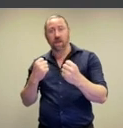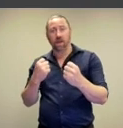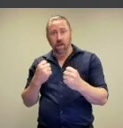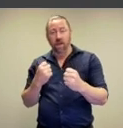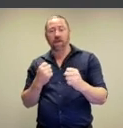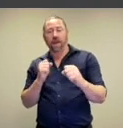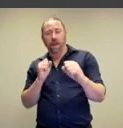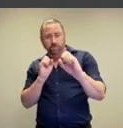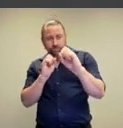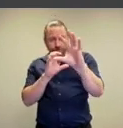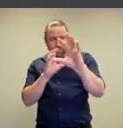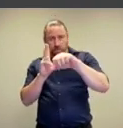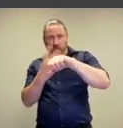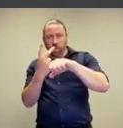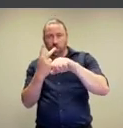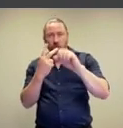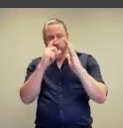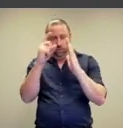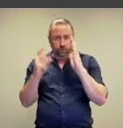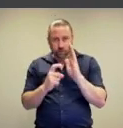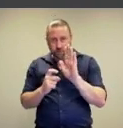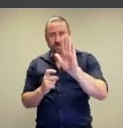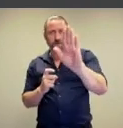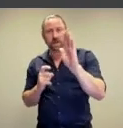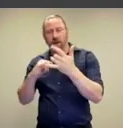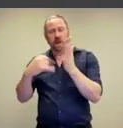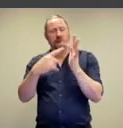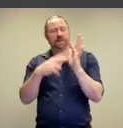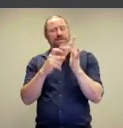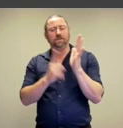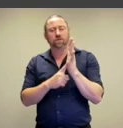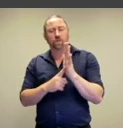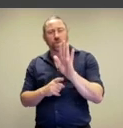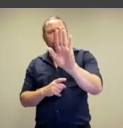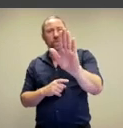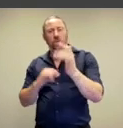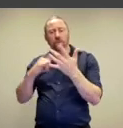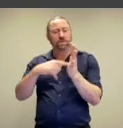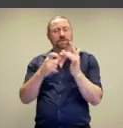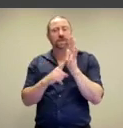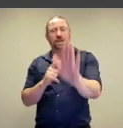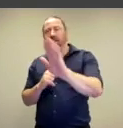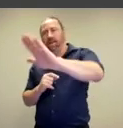is blowing blue pigment in order to stencil the outline of this shovel